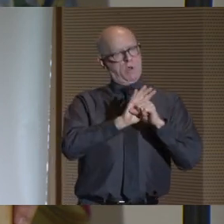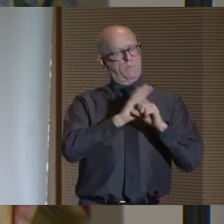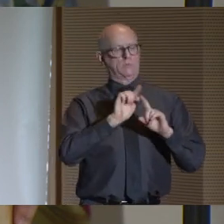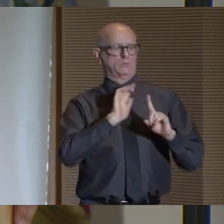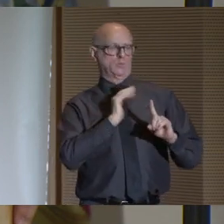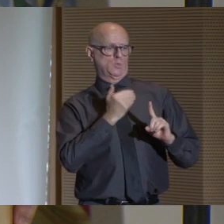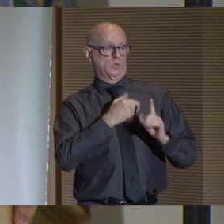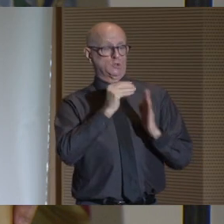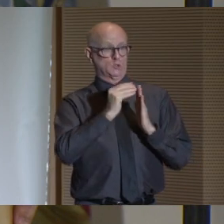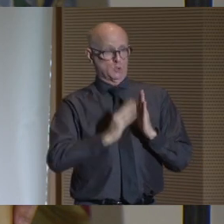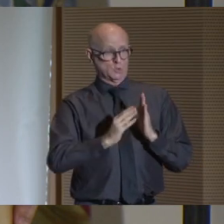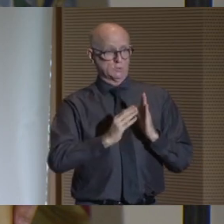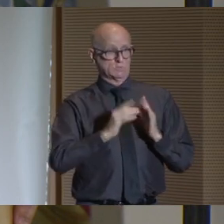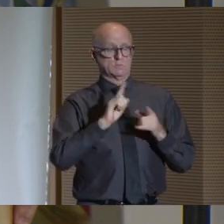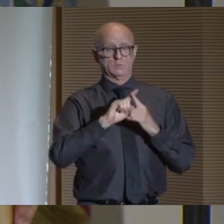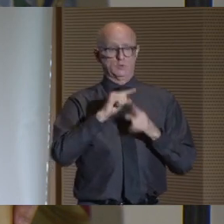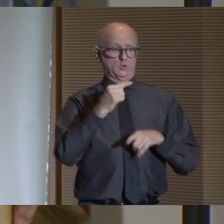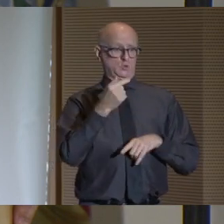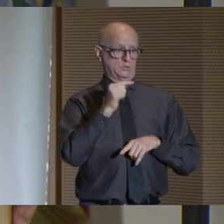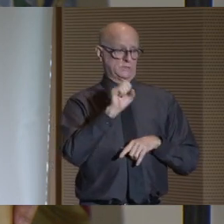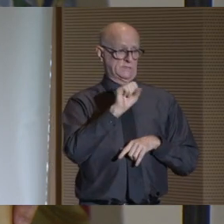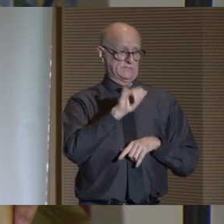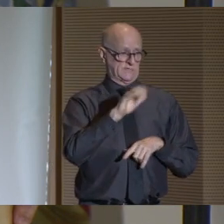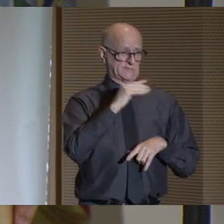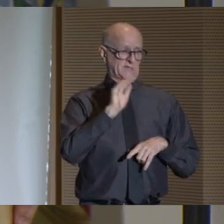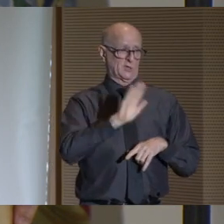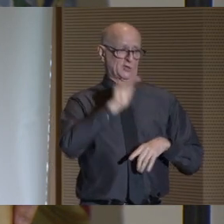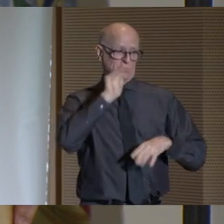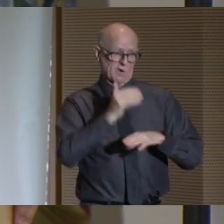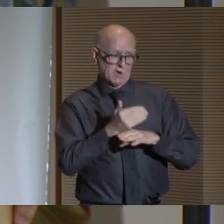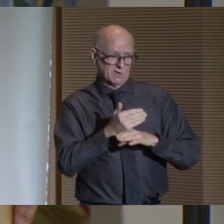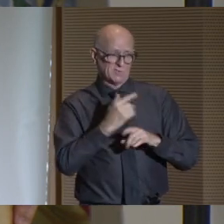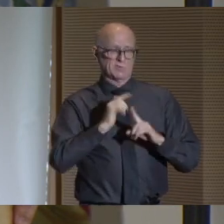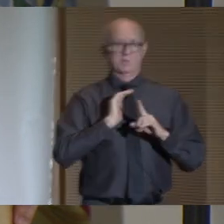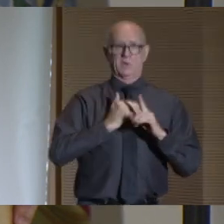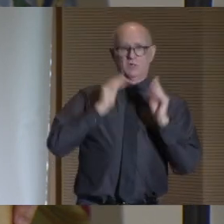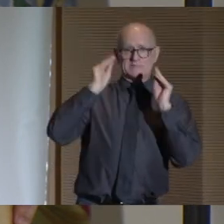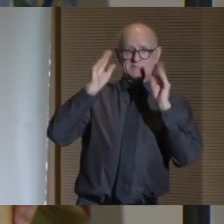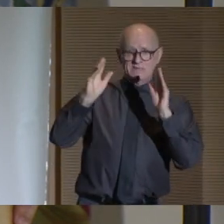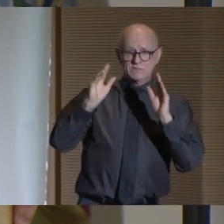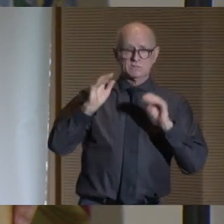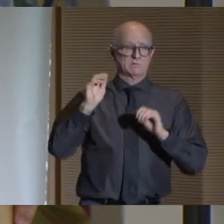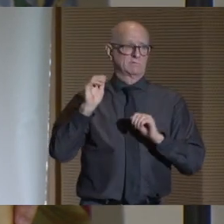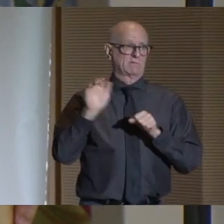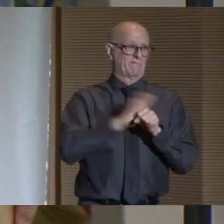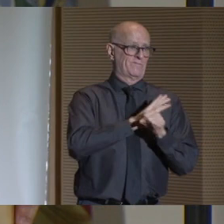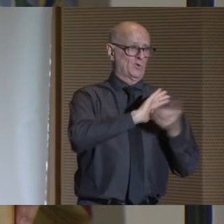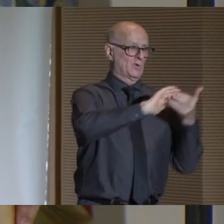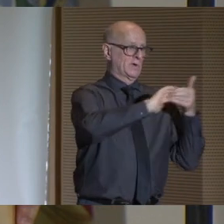This is our promise to our students, to Gesy and her daughter, to our faculty,